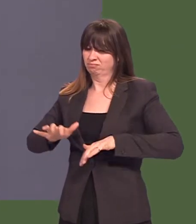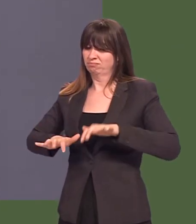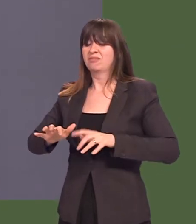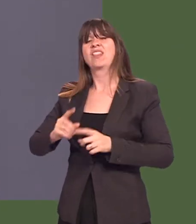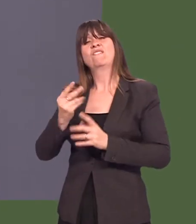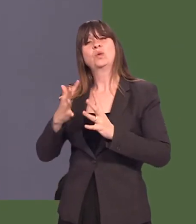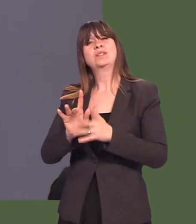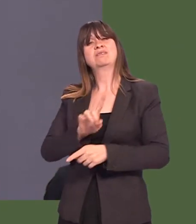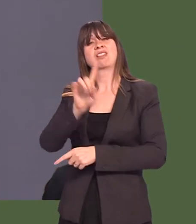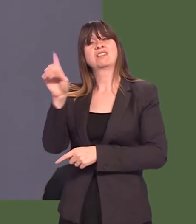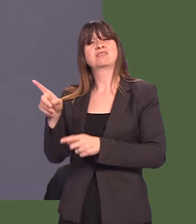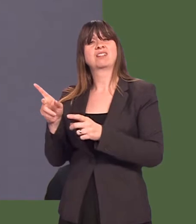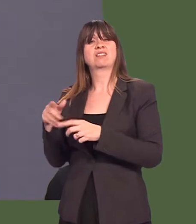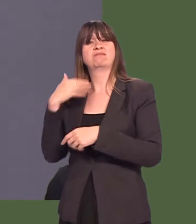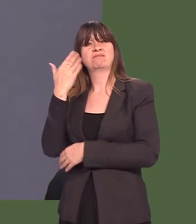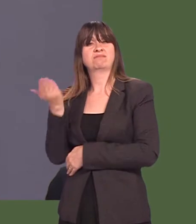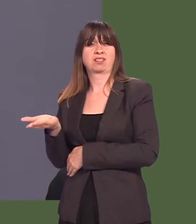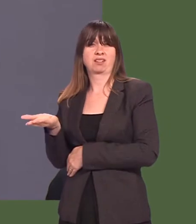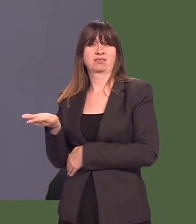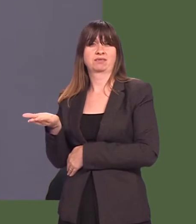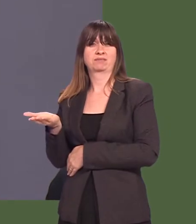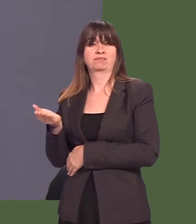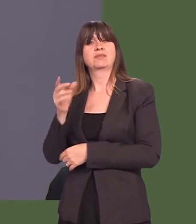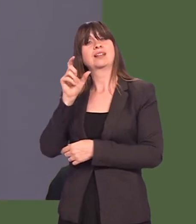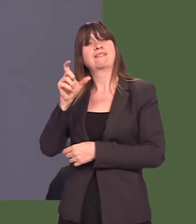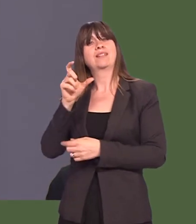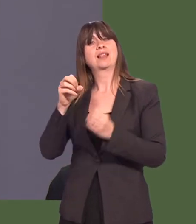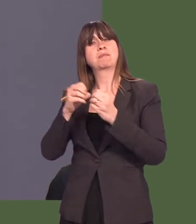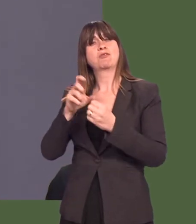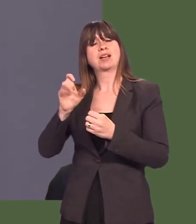Would the First Minister recognise that Welsh Labourís victory in Caerphilly county borough